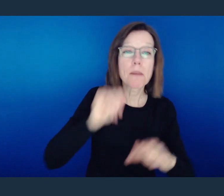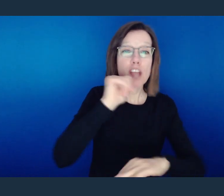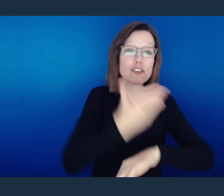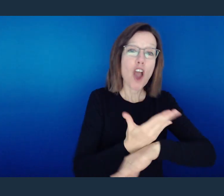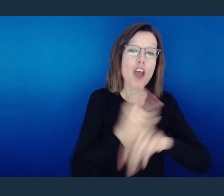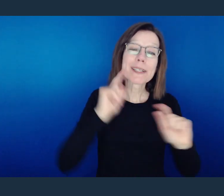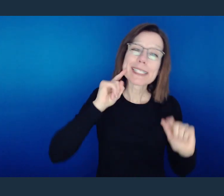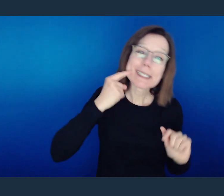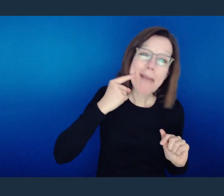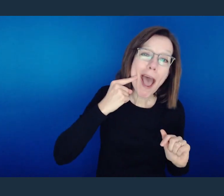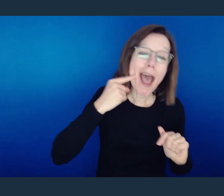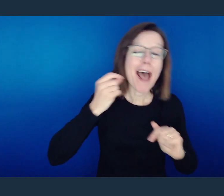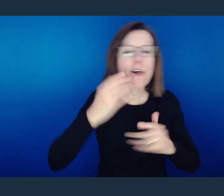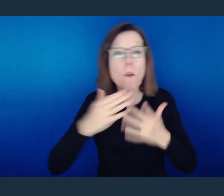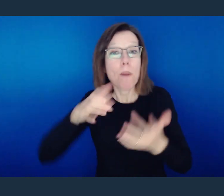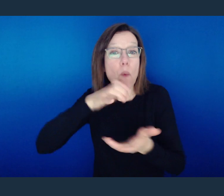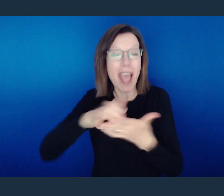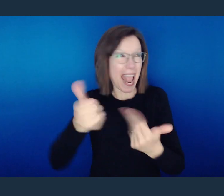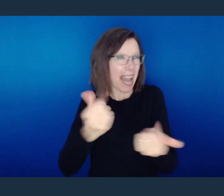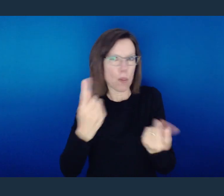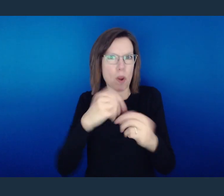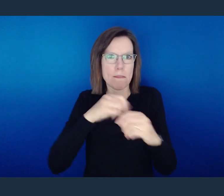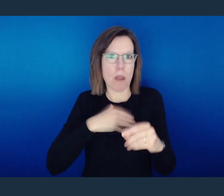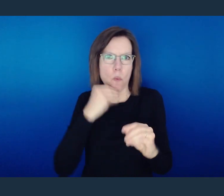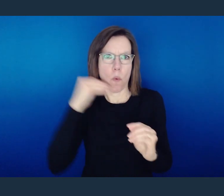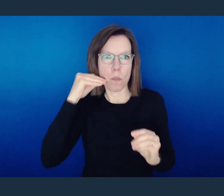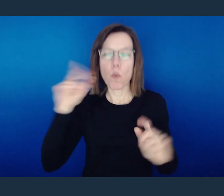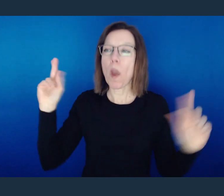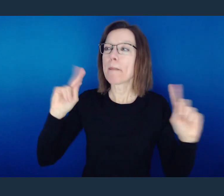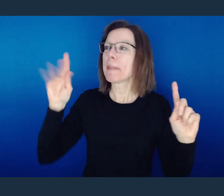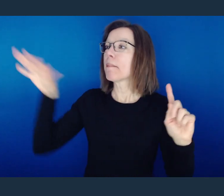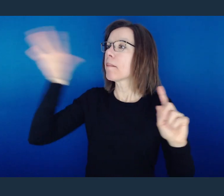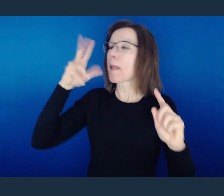daughter smiles or doesn't, or actually even my wife. Anyone in my house.